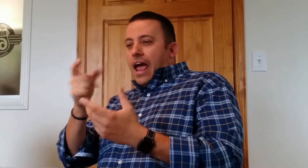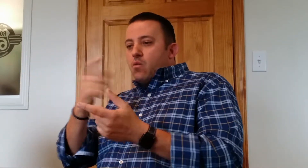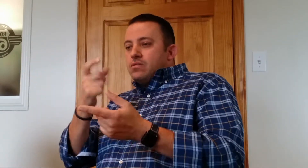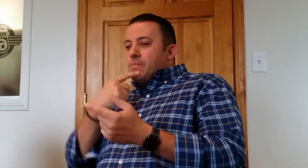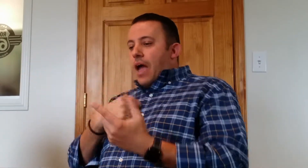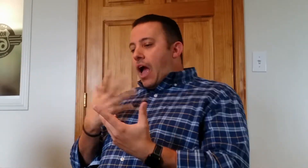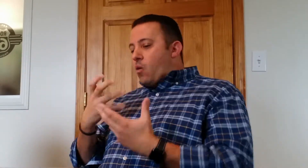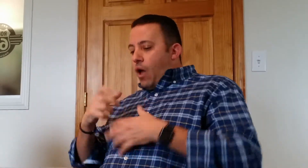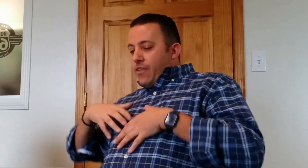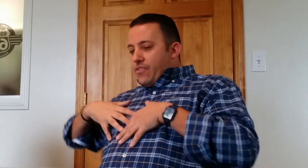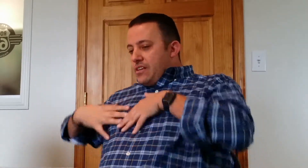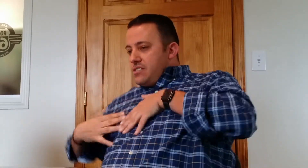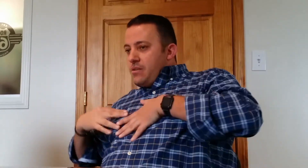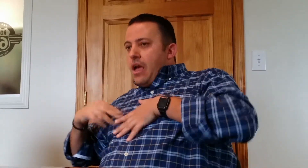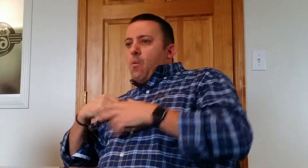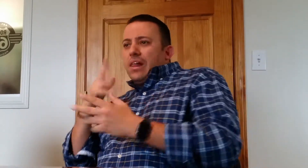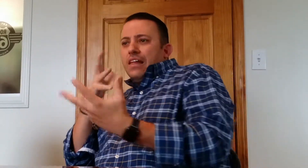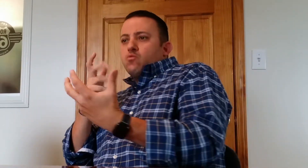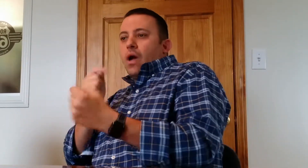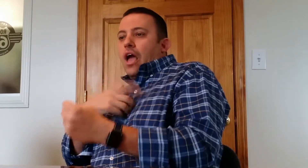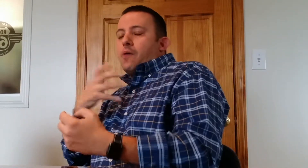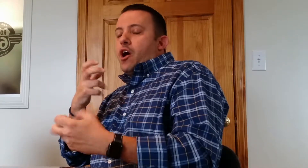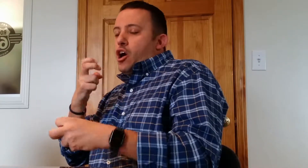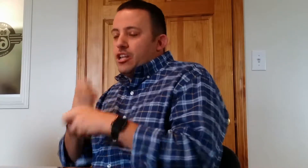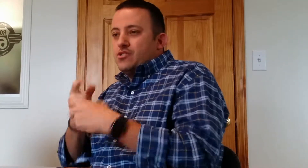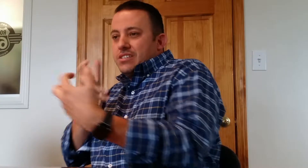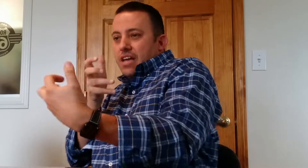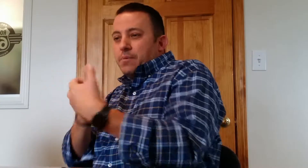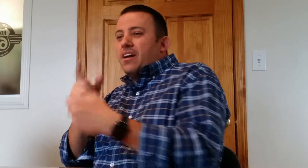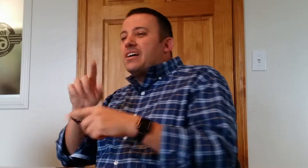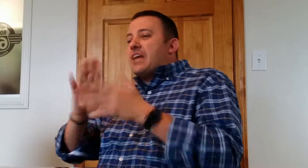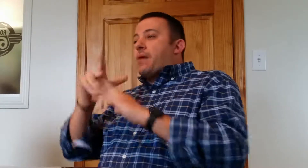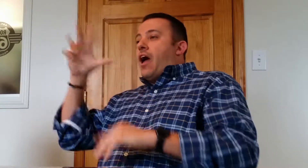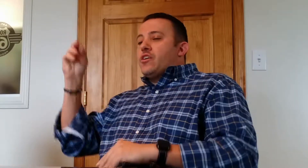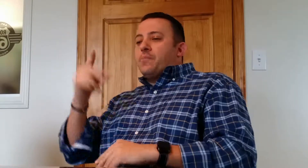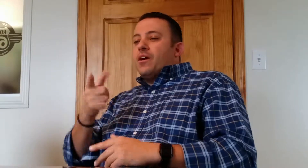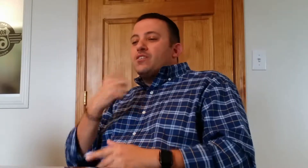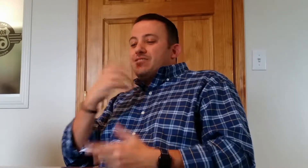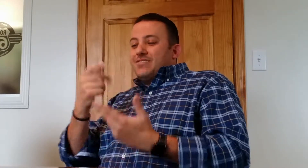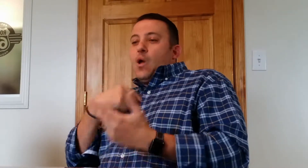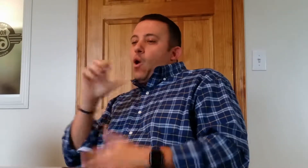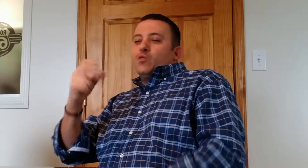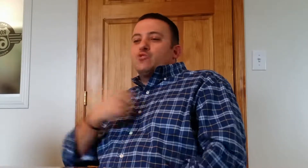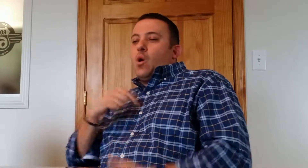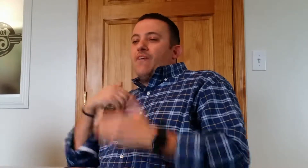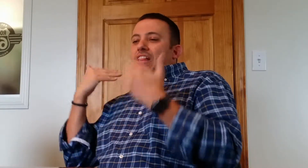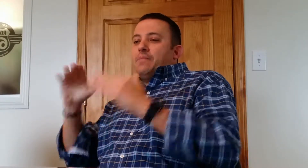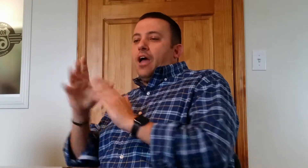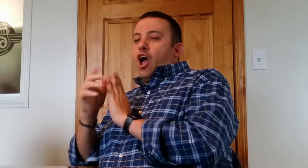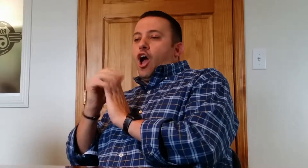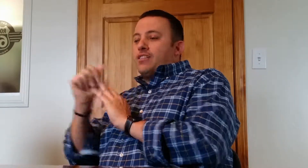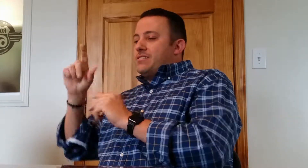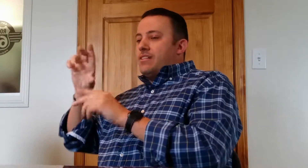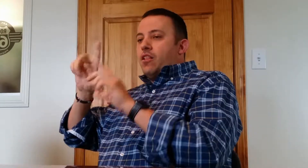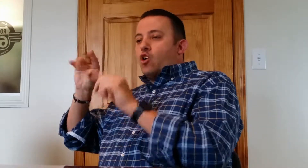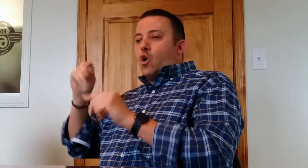You may say you want something a specific way, and we try to meet your need, while other companies, they may say they have a limitation on what they can do because of costs.